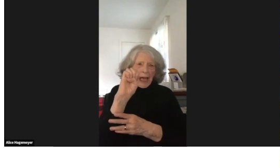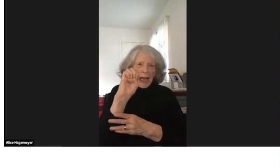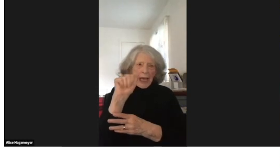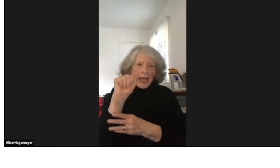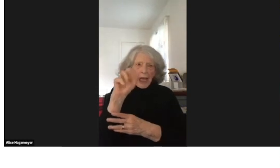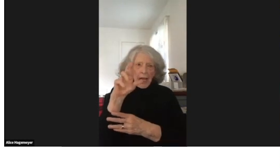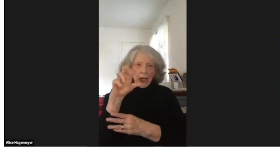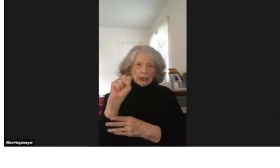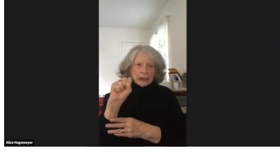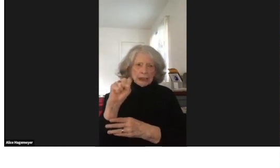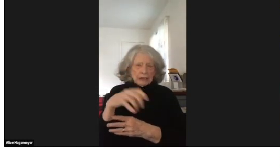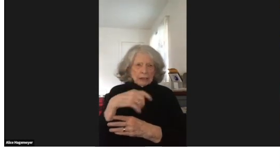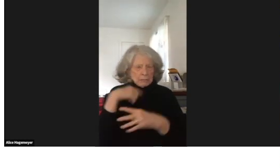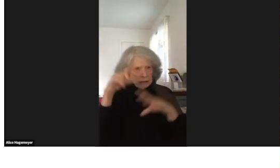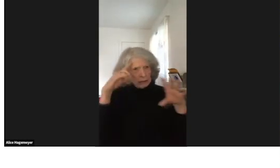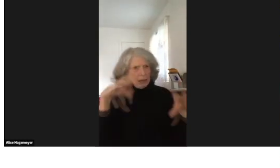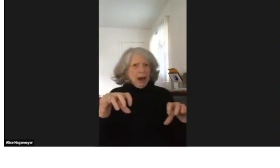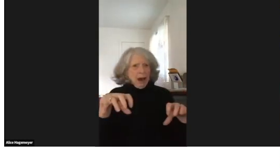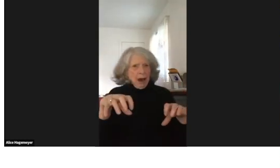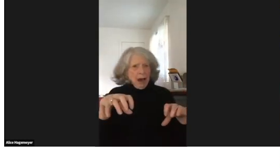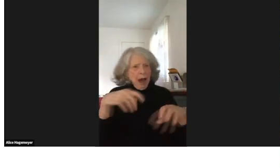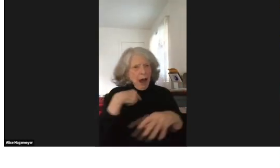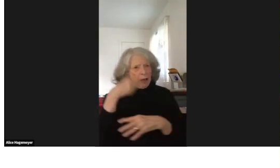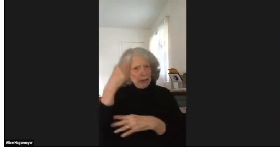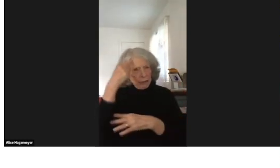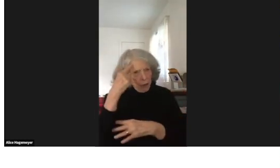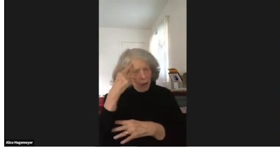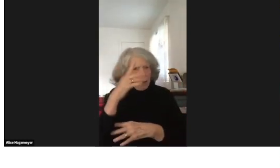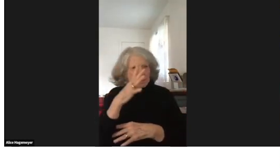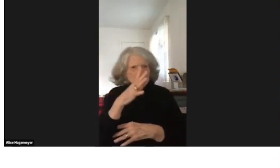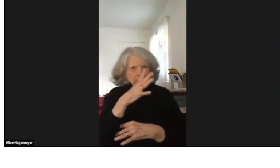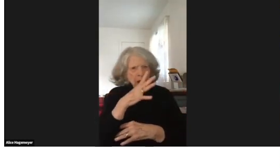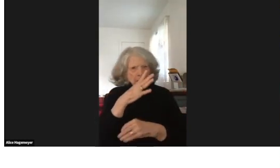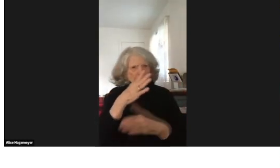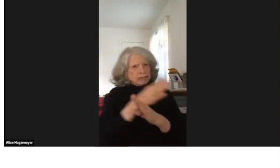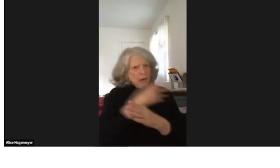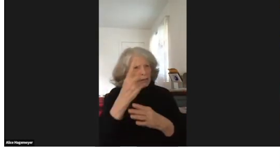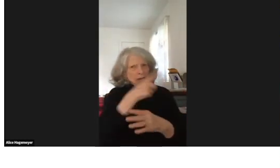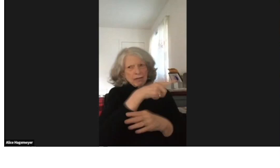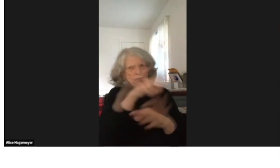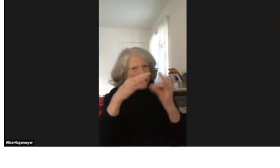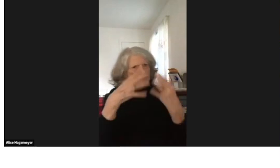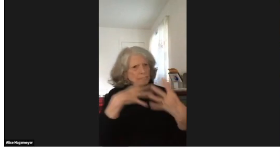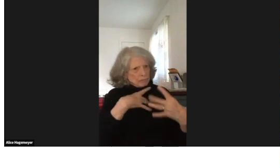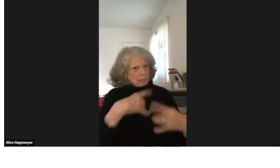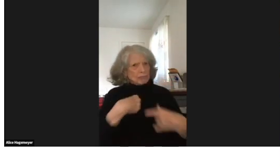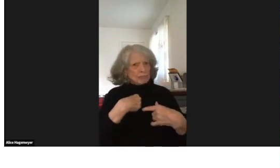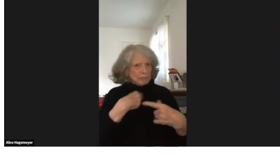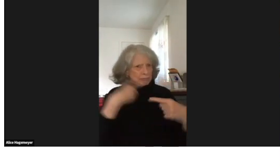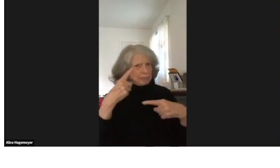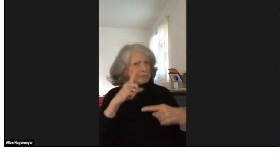that you will never get new ears. And I was shocked.